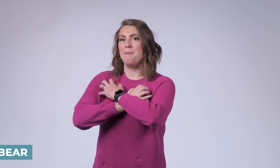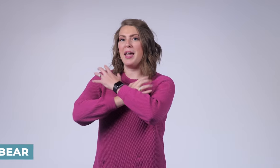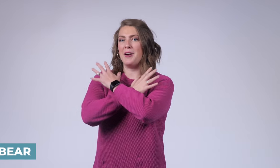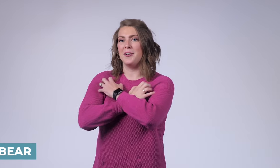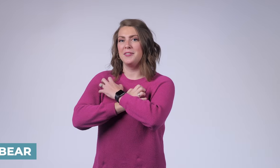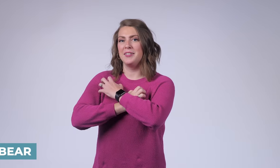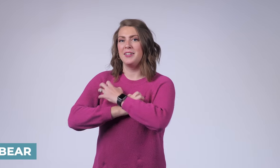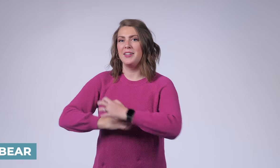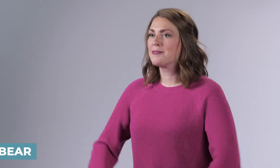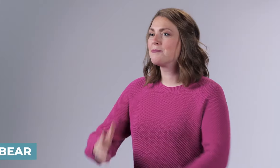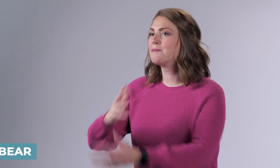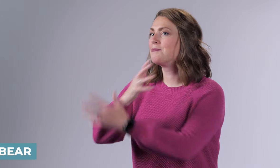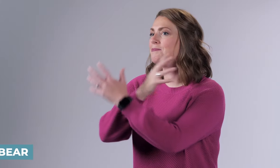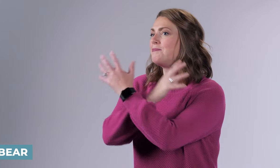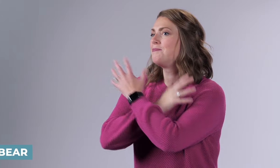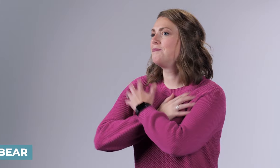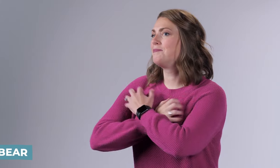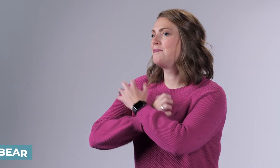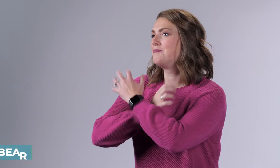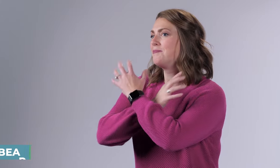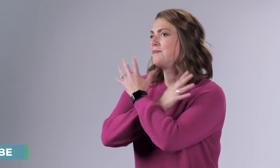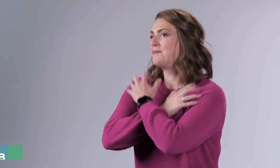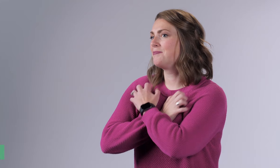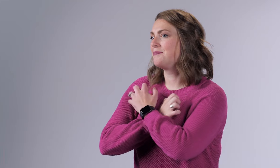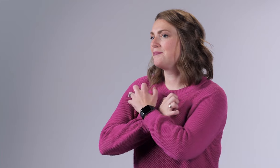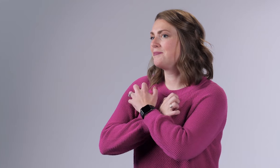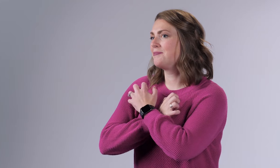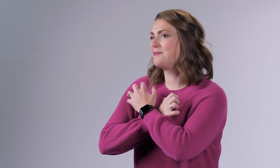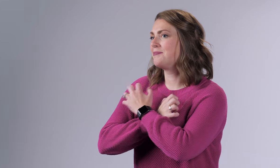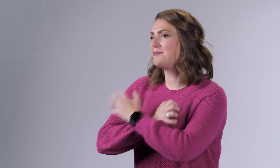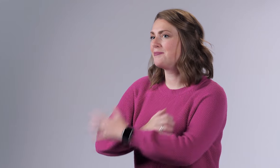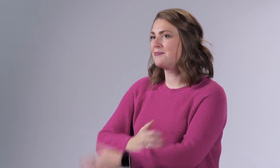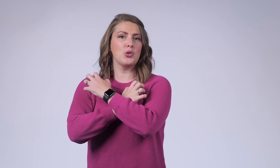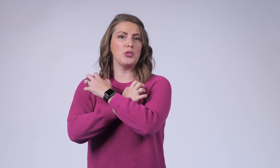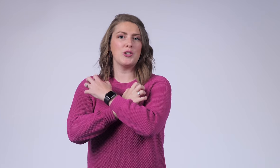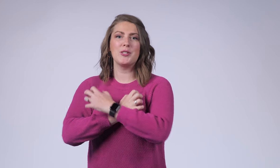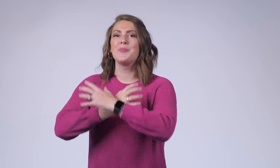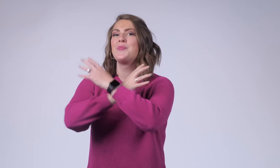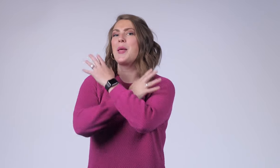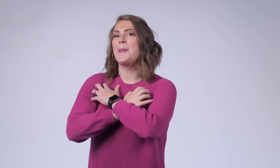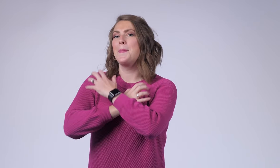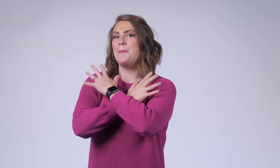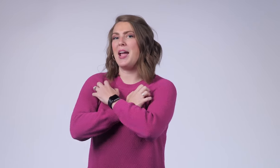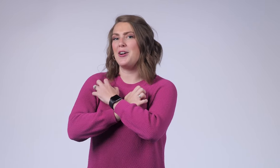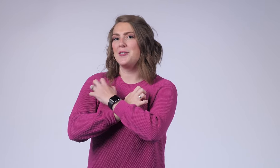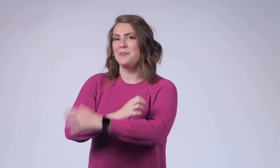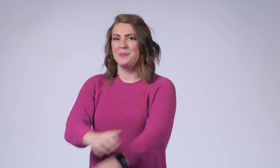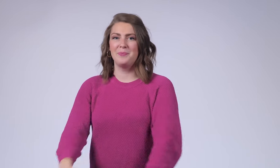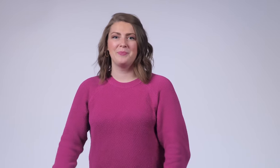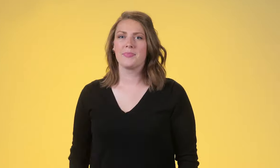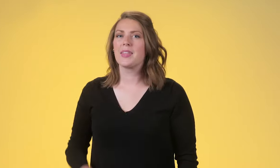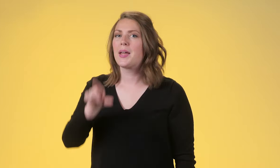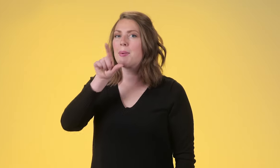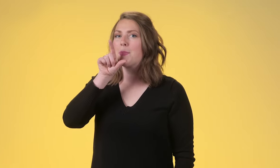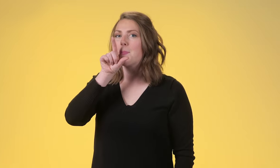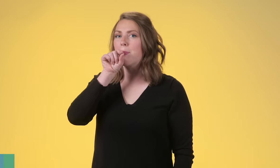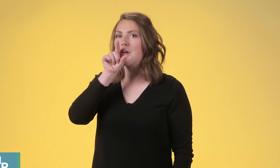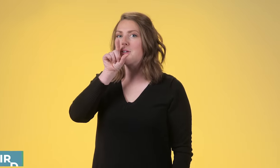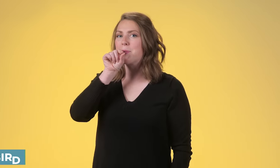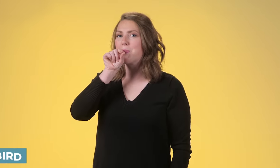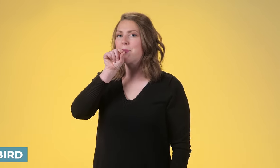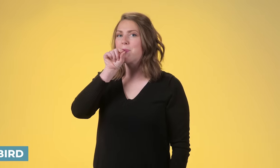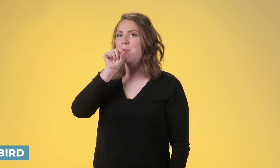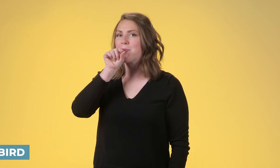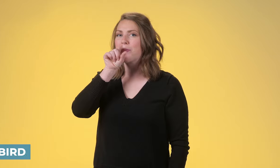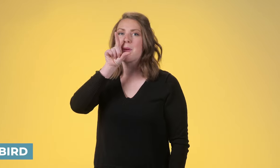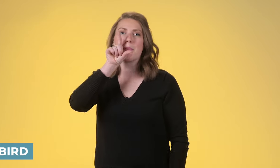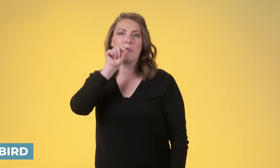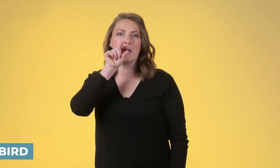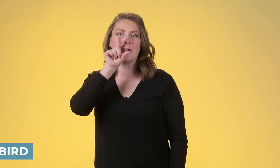bear', you're using your '5' hands and brushing them on your shoulders 'bear.' 'Bird, bird',